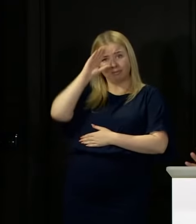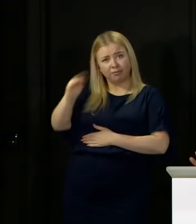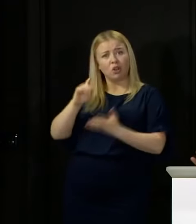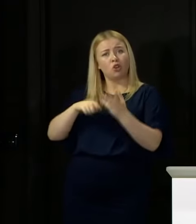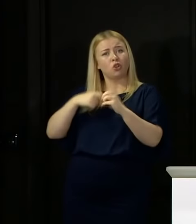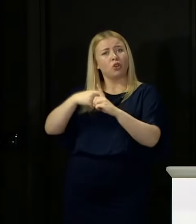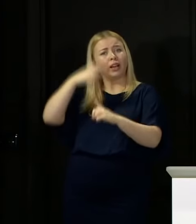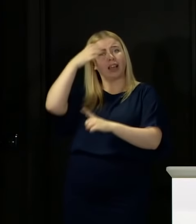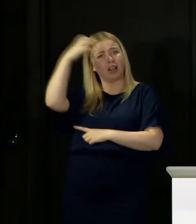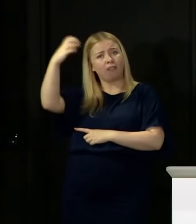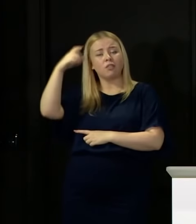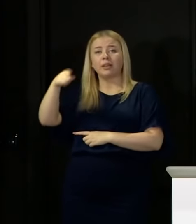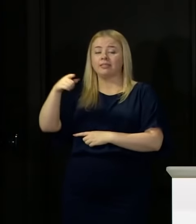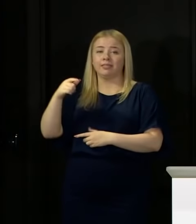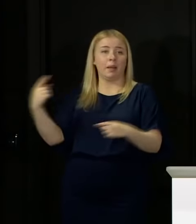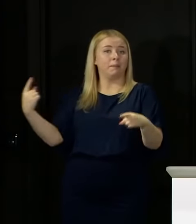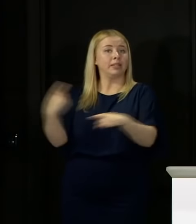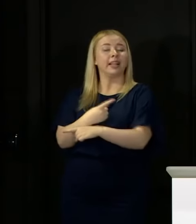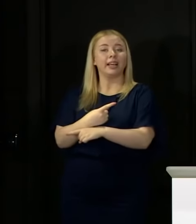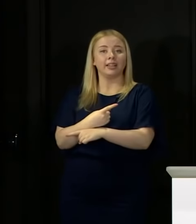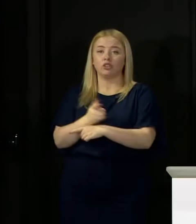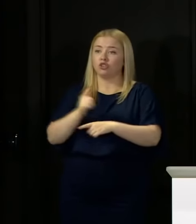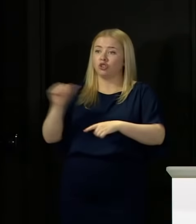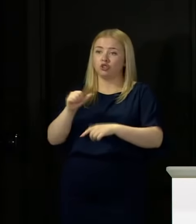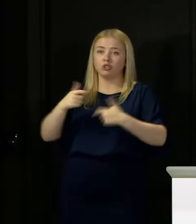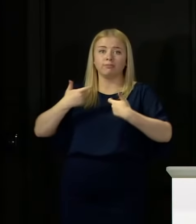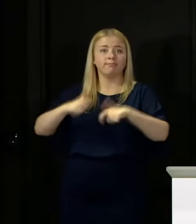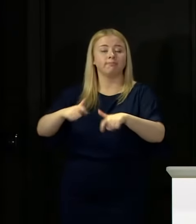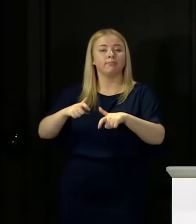Given what we are seeing, given what has been seen right now in the north of England, given